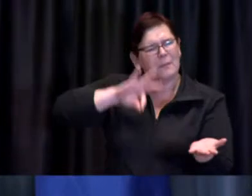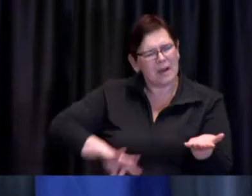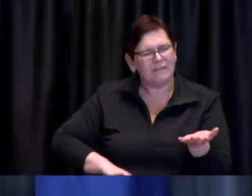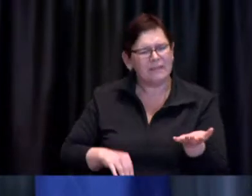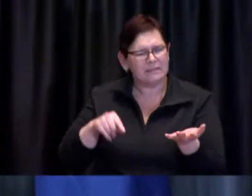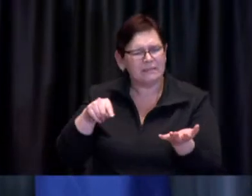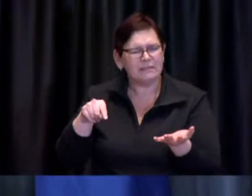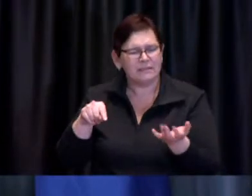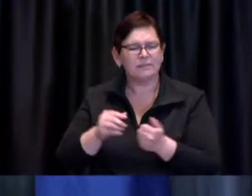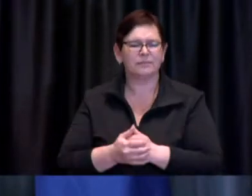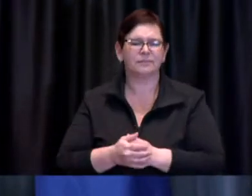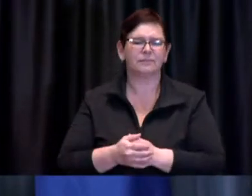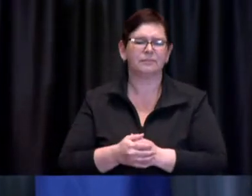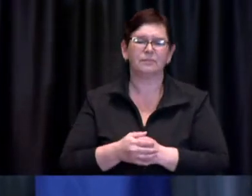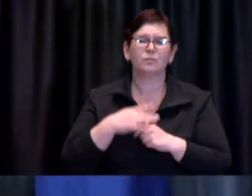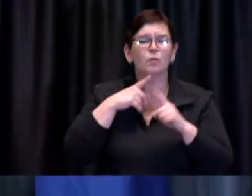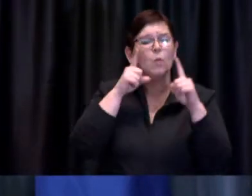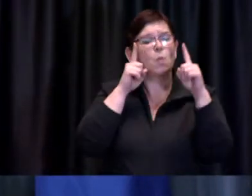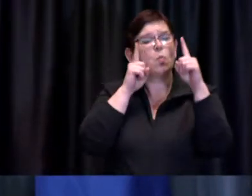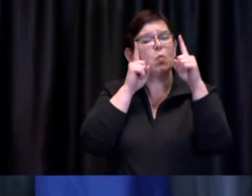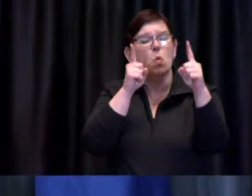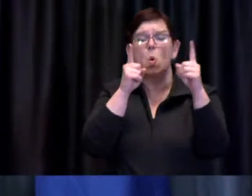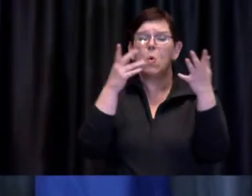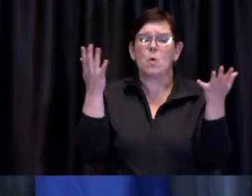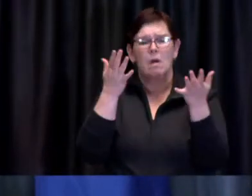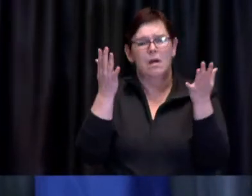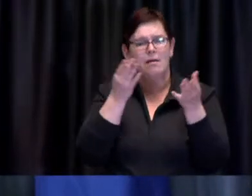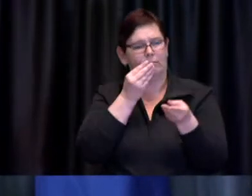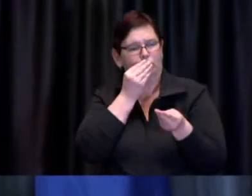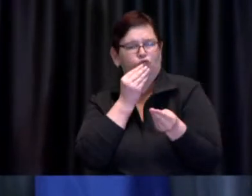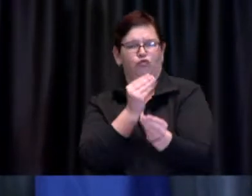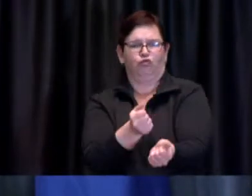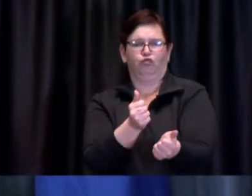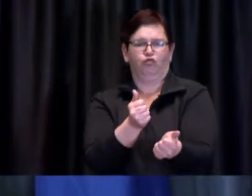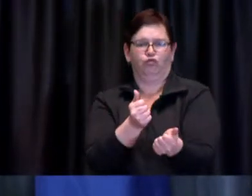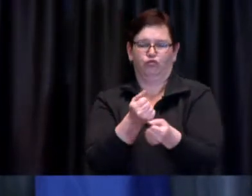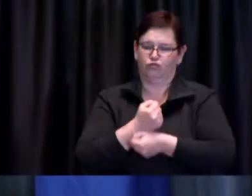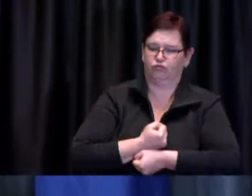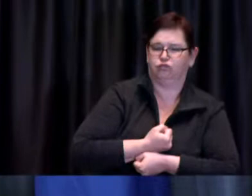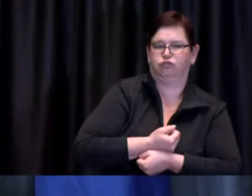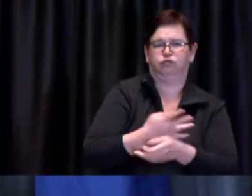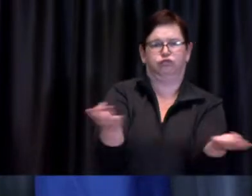roll out vaccine as quickly as possible so that we can you know put this pandemic behind us.